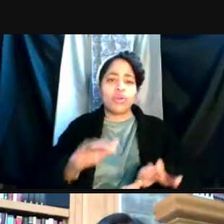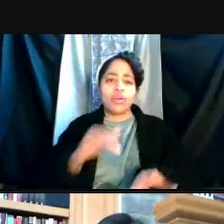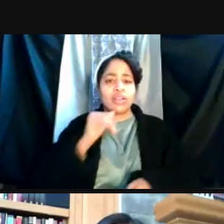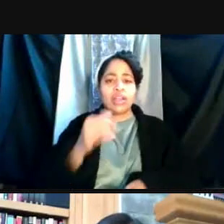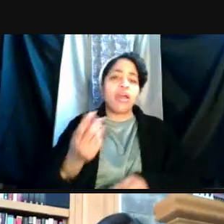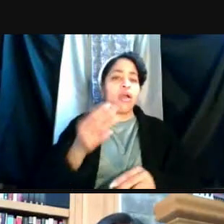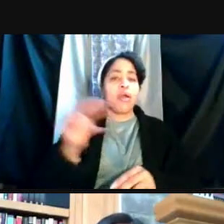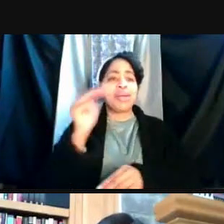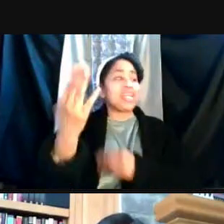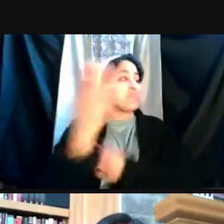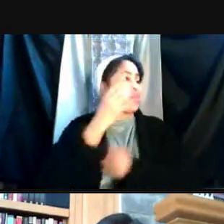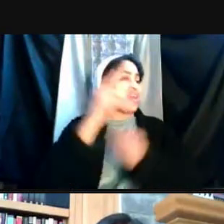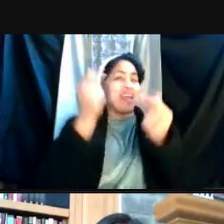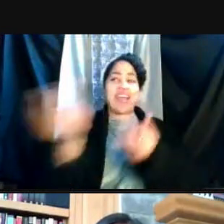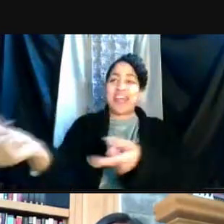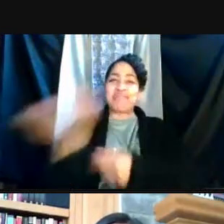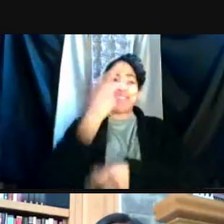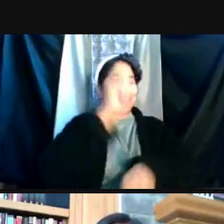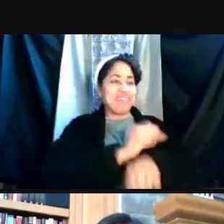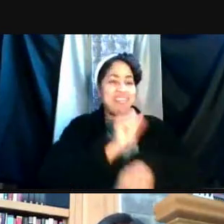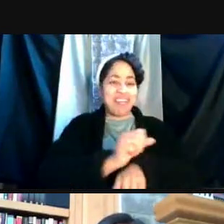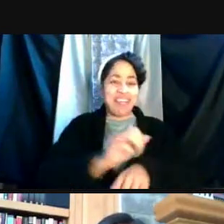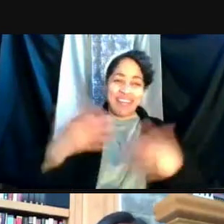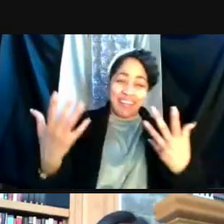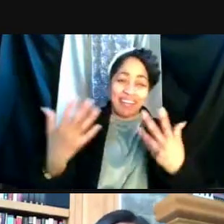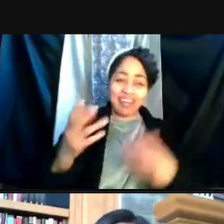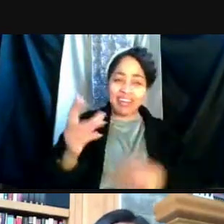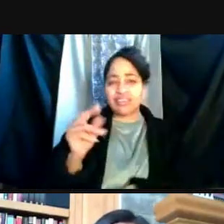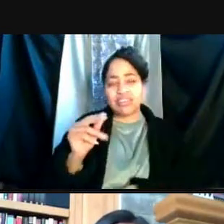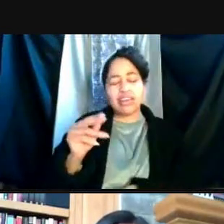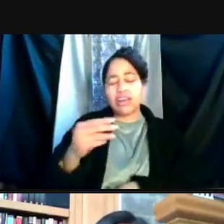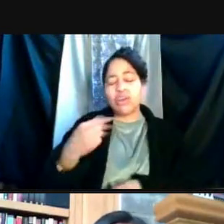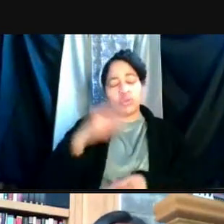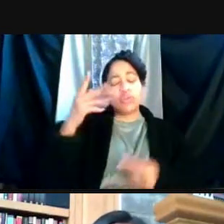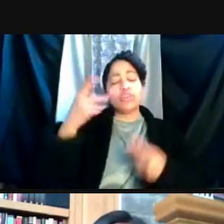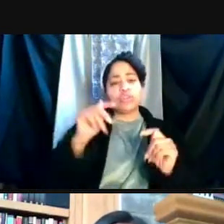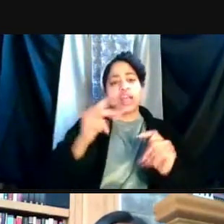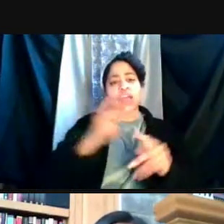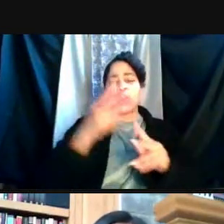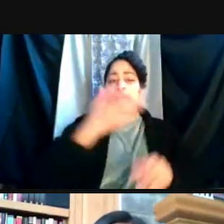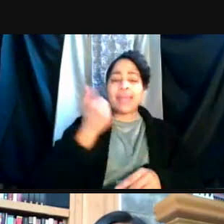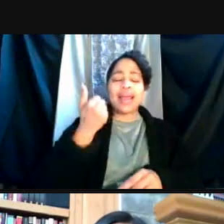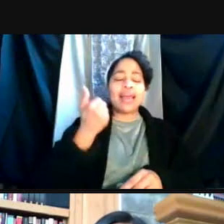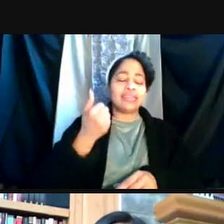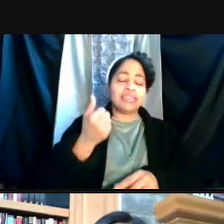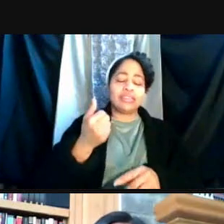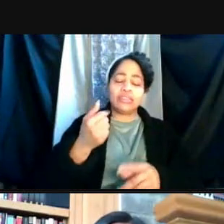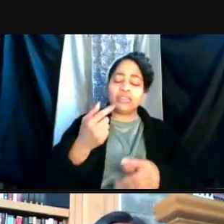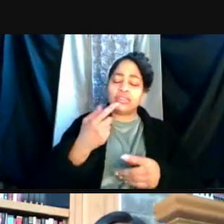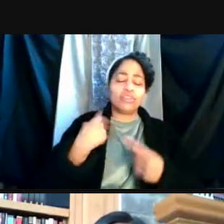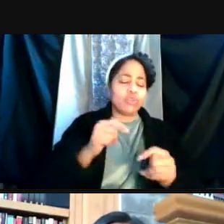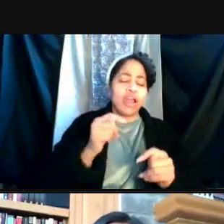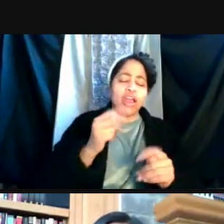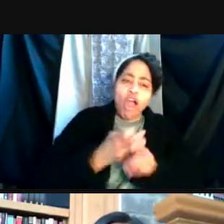we'll say everybody come back. And we'll try our very best to give folks as much notice as we possibly can.